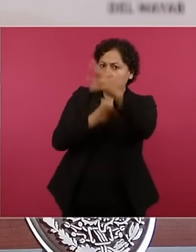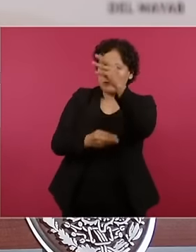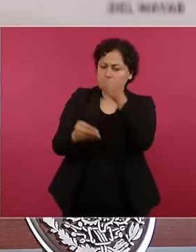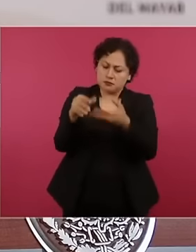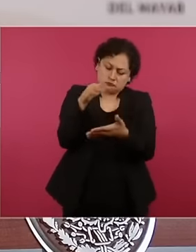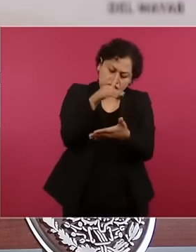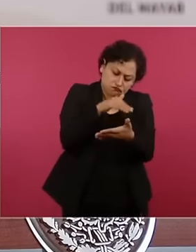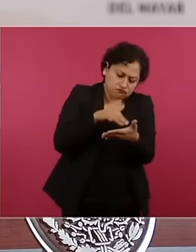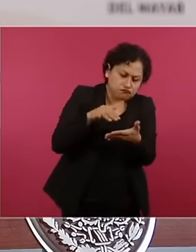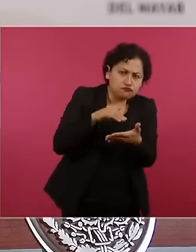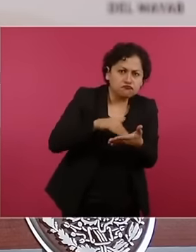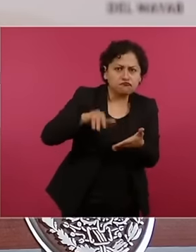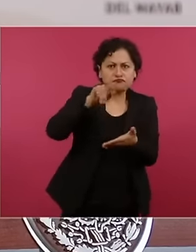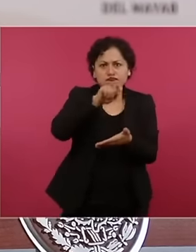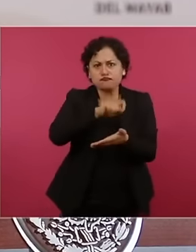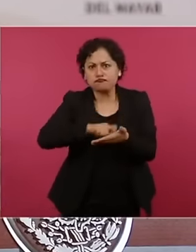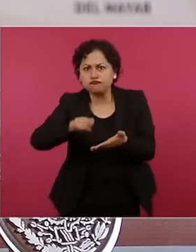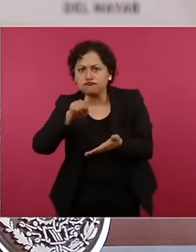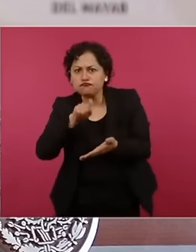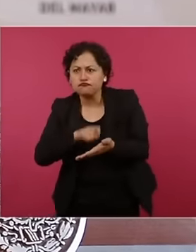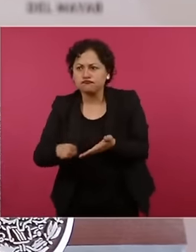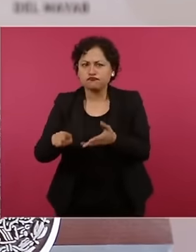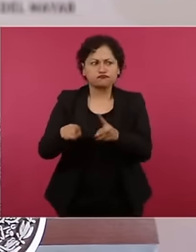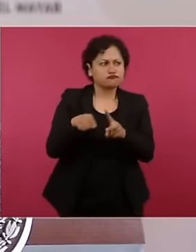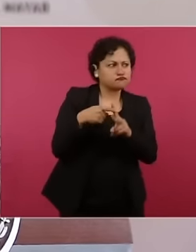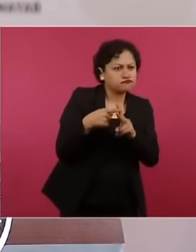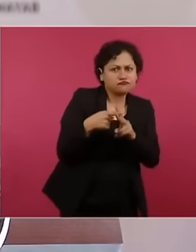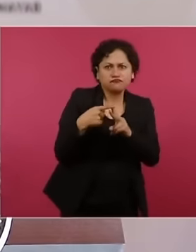and put patience into it. and